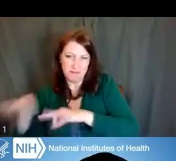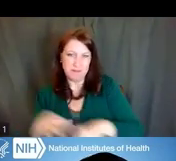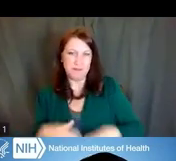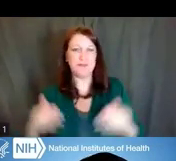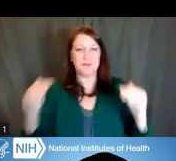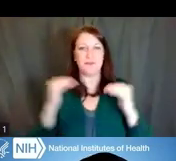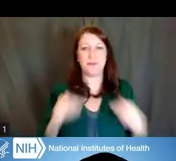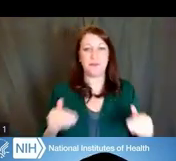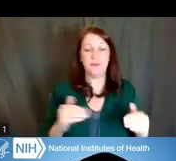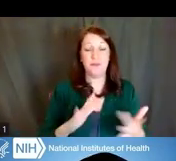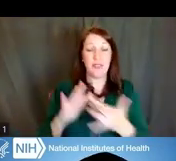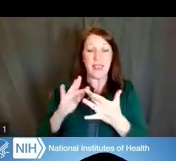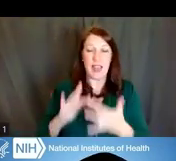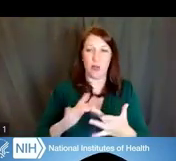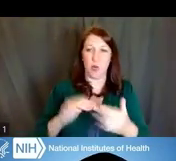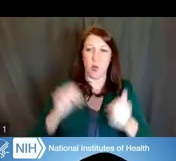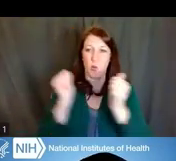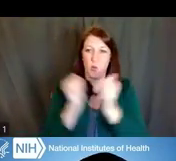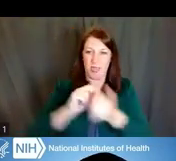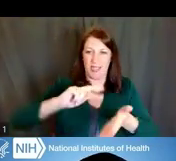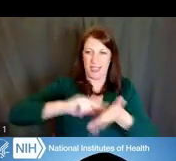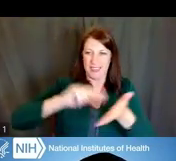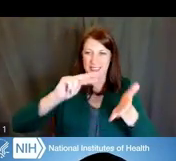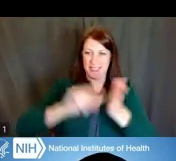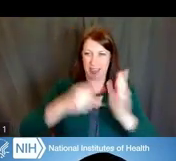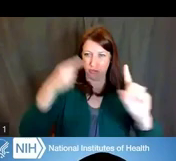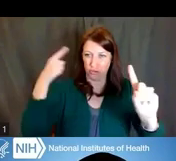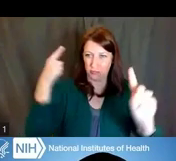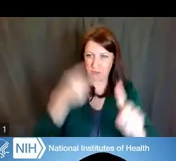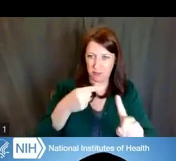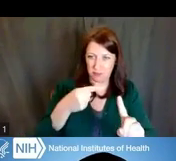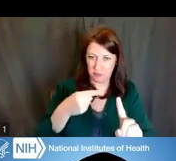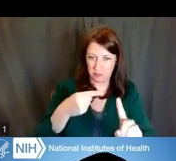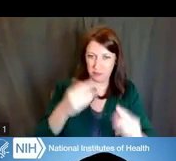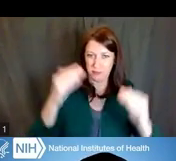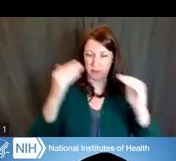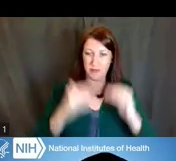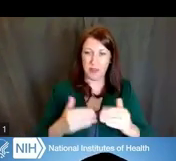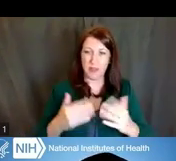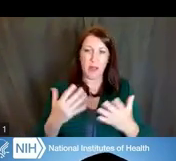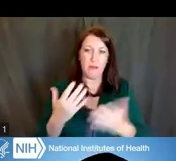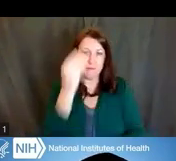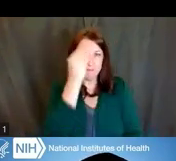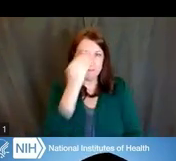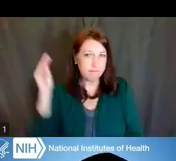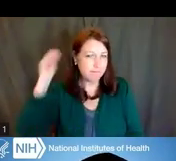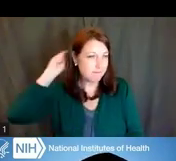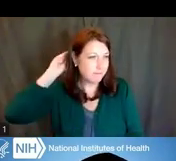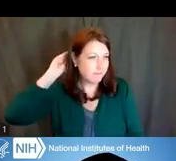about how to network with intentionality. I'm going to leave you with some great takeaways for your next game.